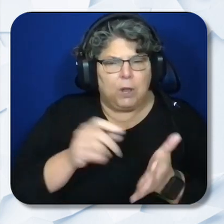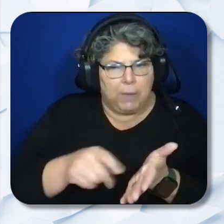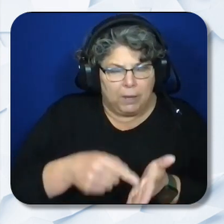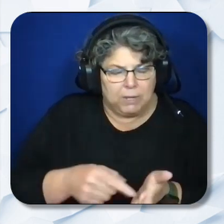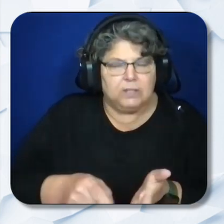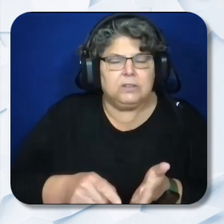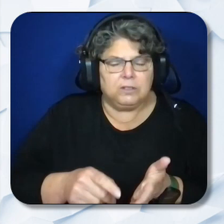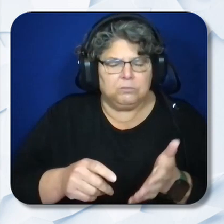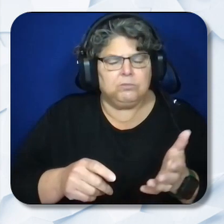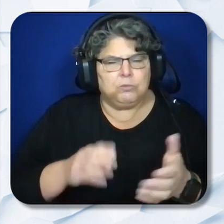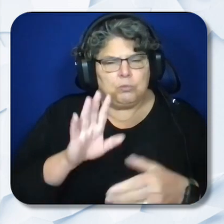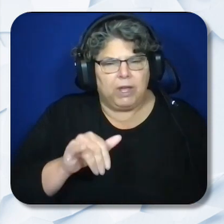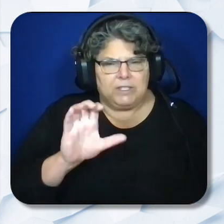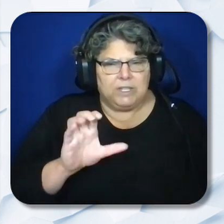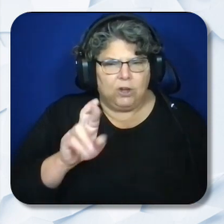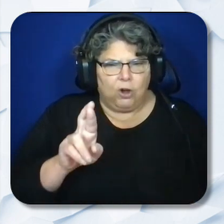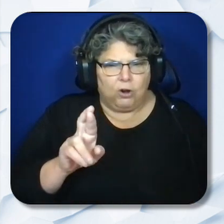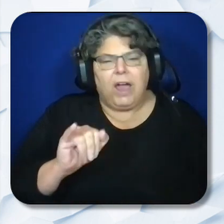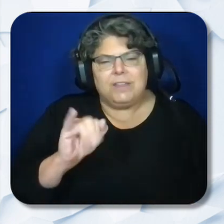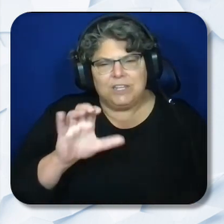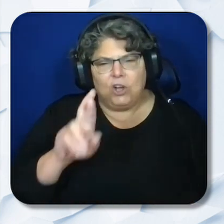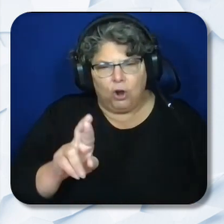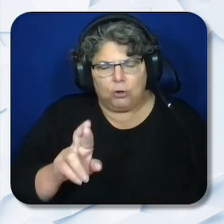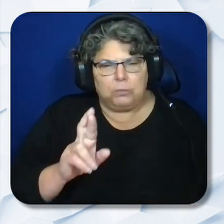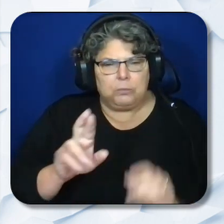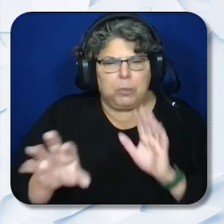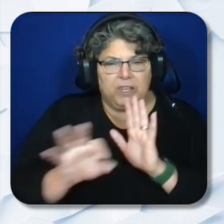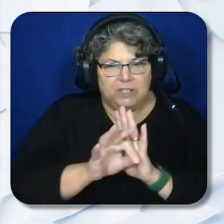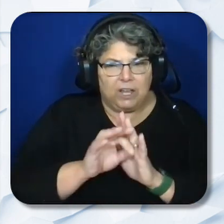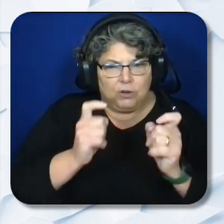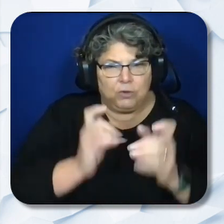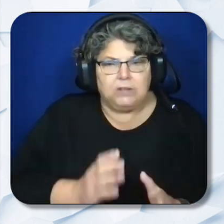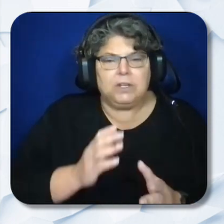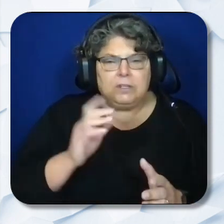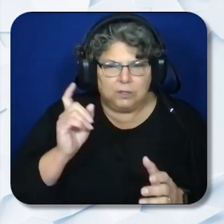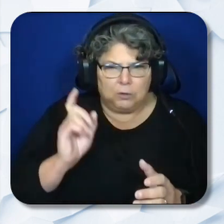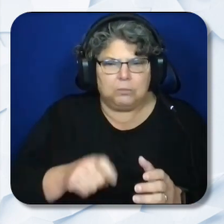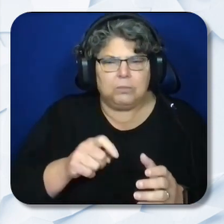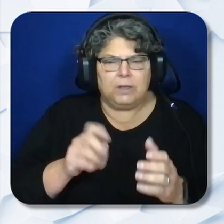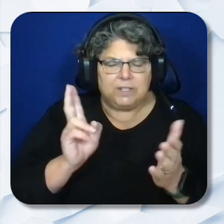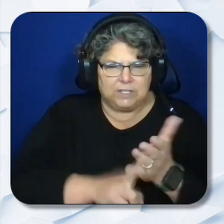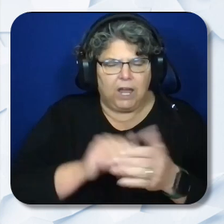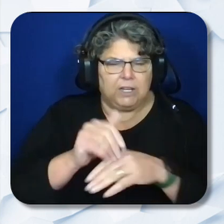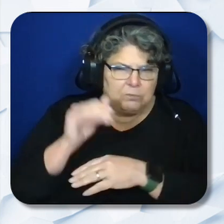Rate (ICR). Selected Grantees must sign and return the Grant Award Notification before any work may